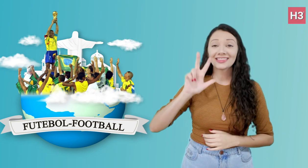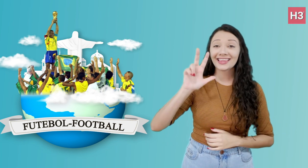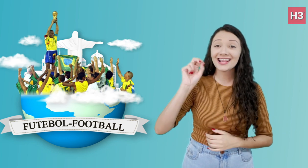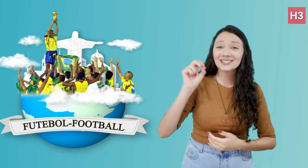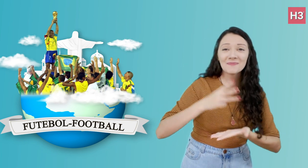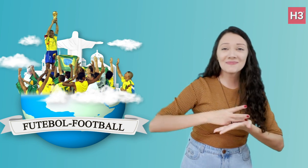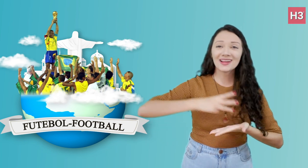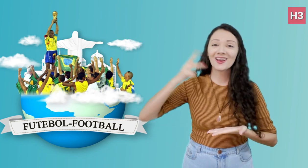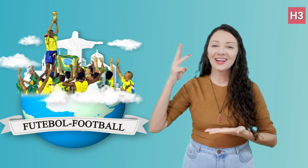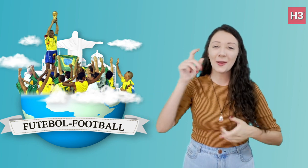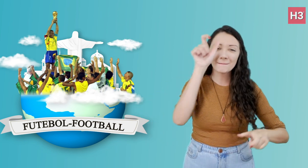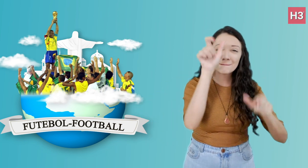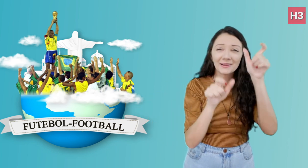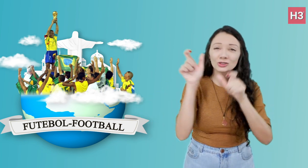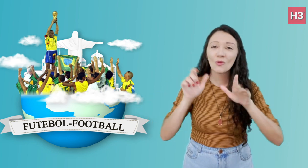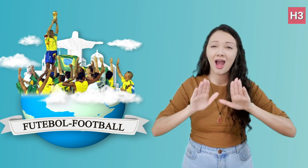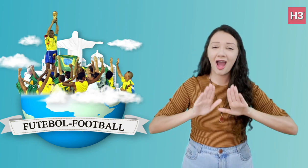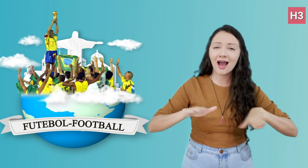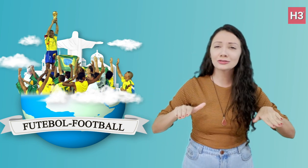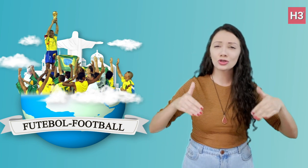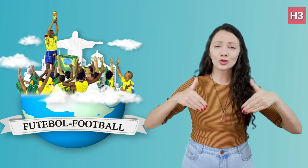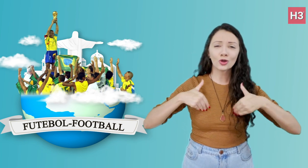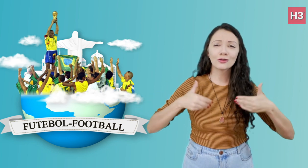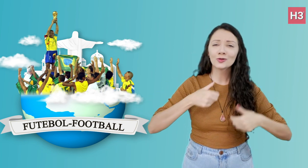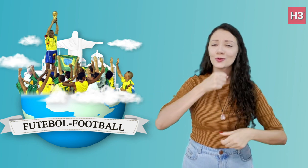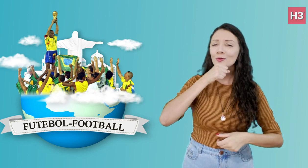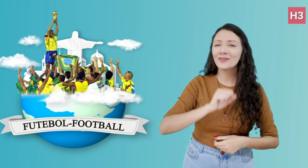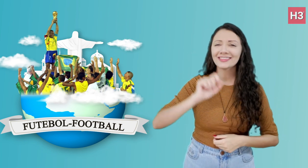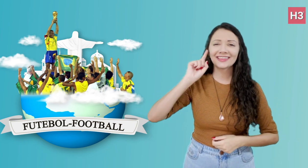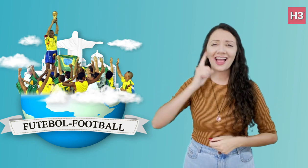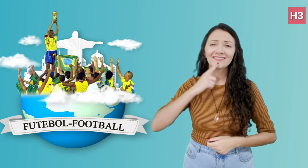Thirty million people play football -